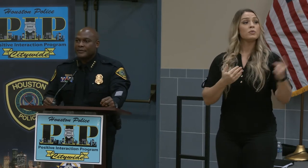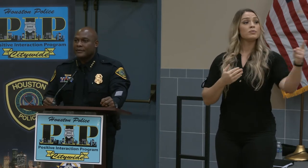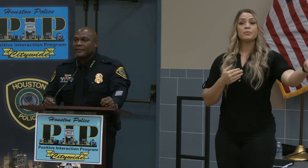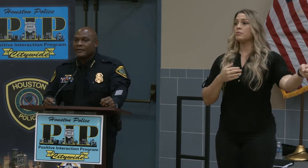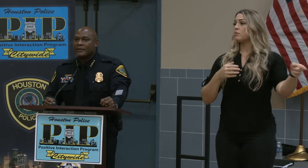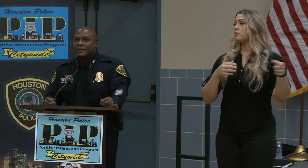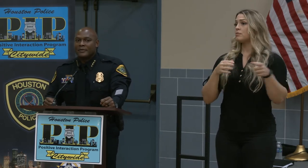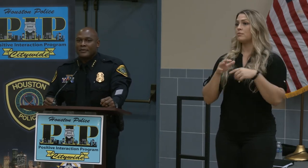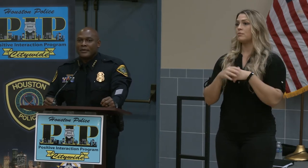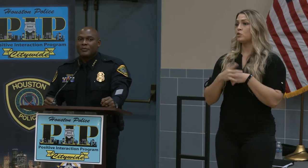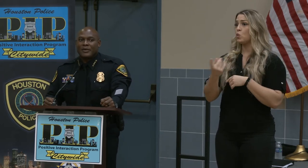Boy -- >> AUDIENCE MEMBER: Troy, good evening.